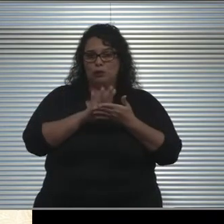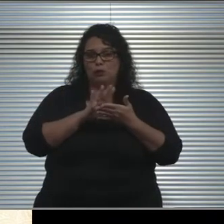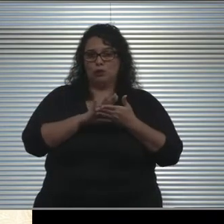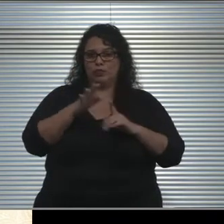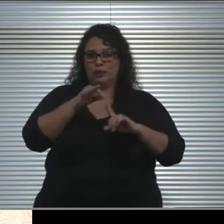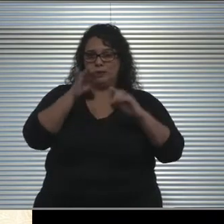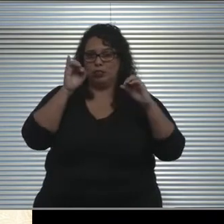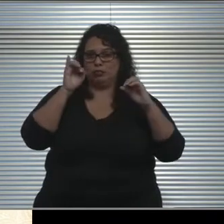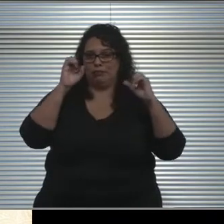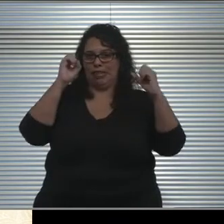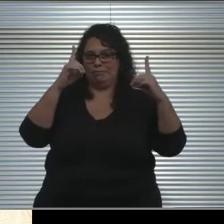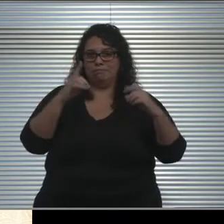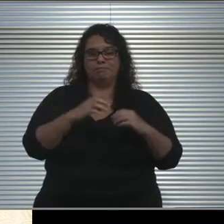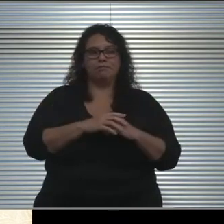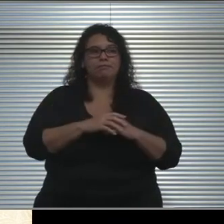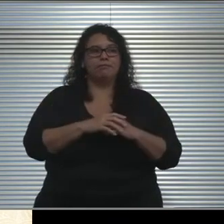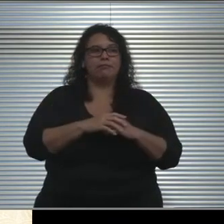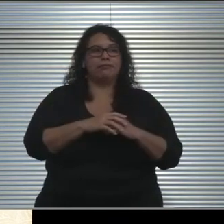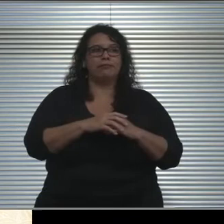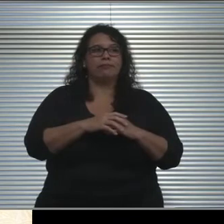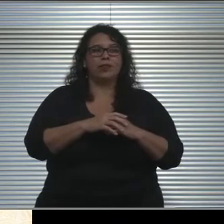So just quickly the phases,